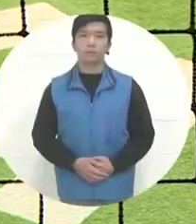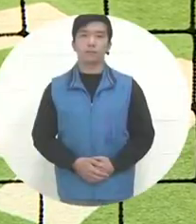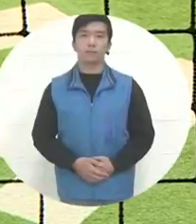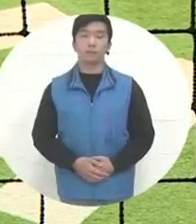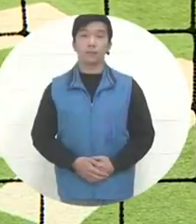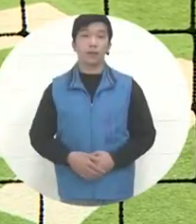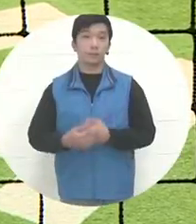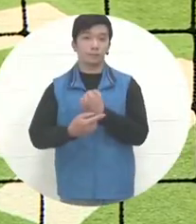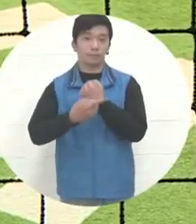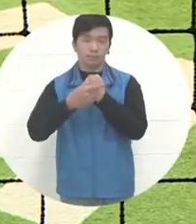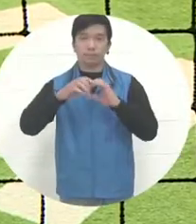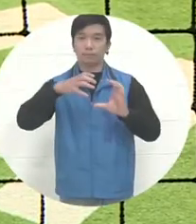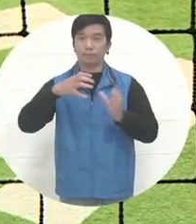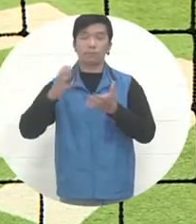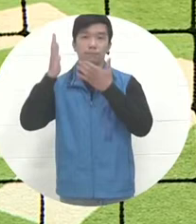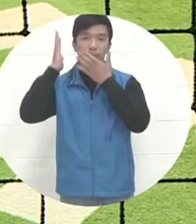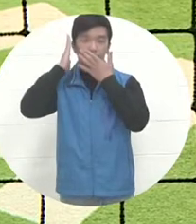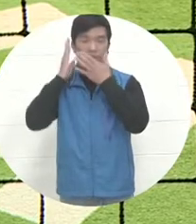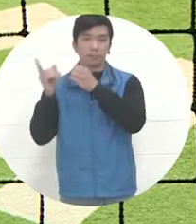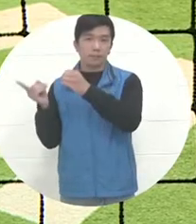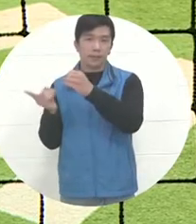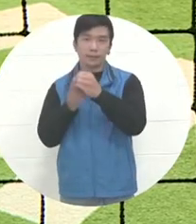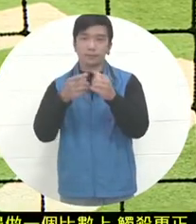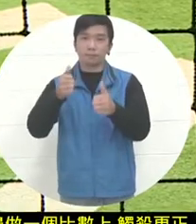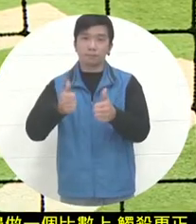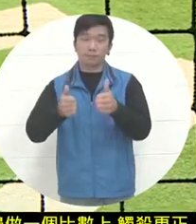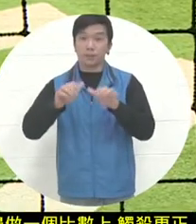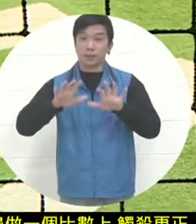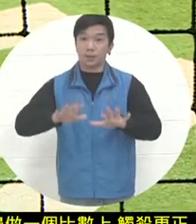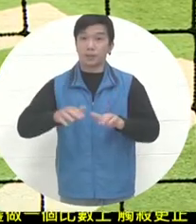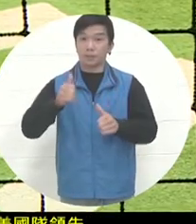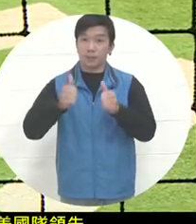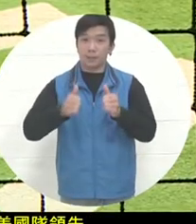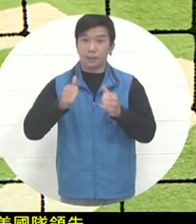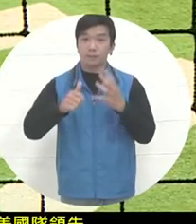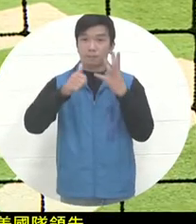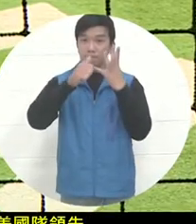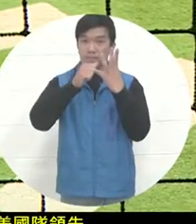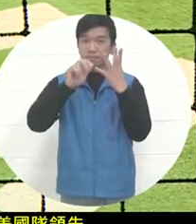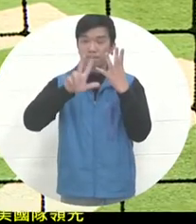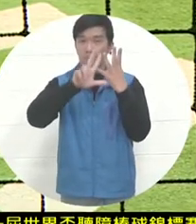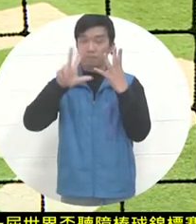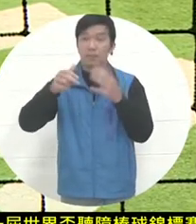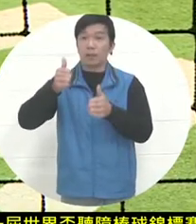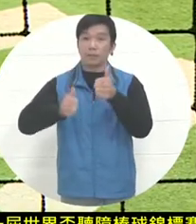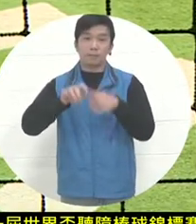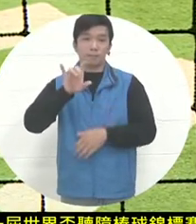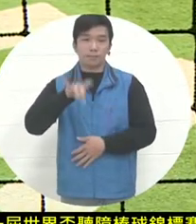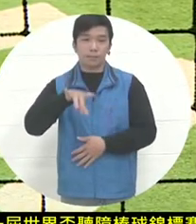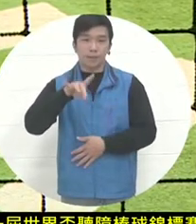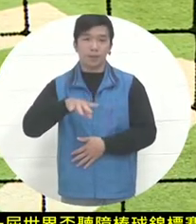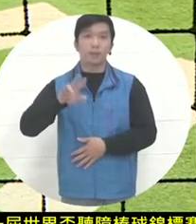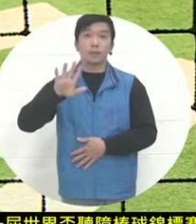the schedule of the fourth day of the first World Cup Deaf Baseball Championship in Tianmu Baseball. The first game